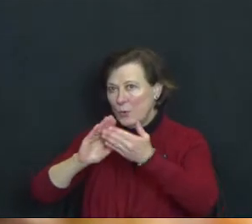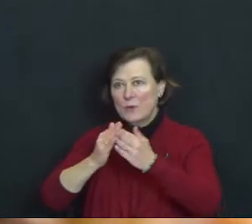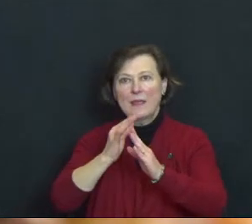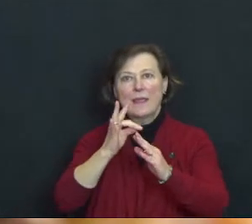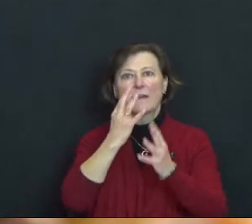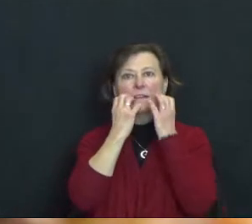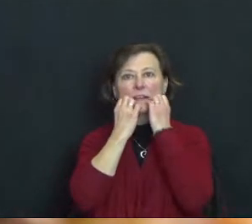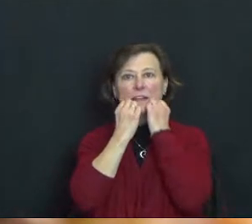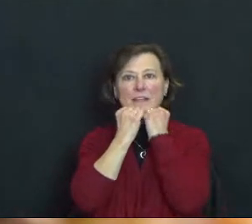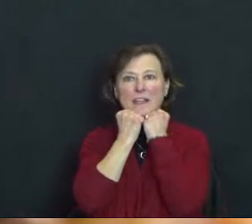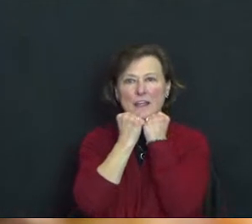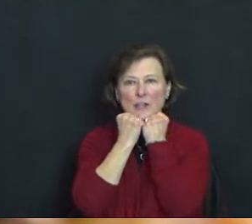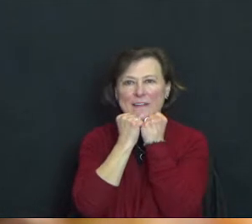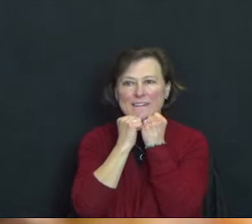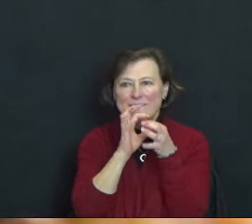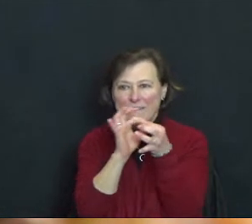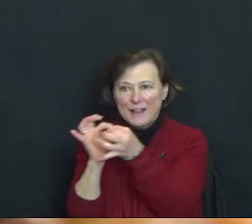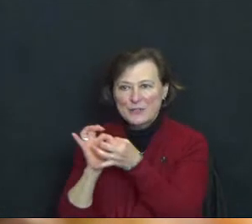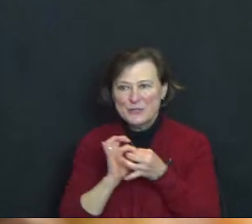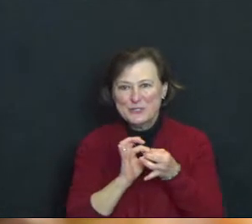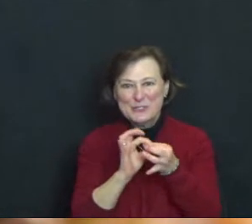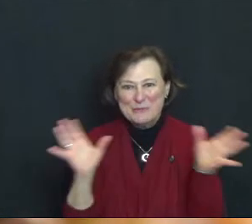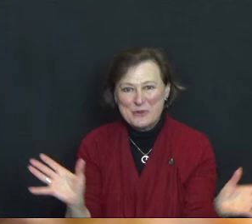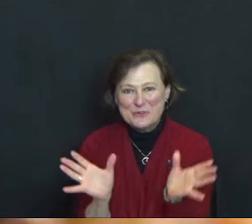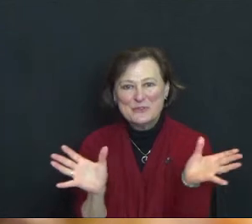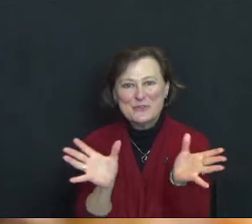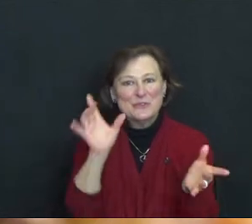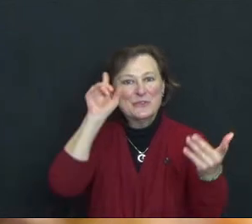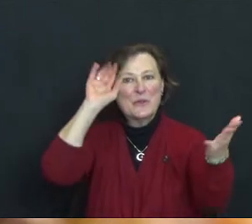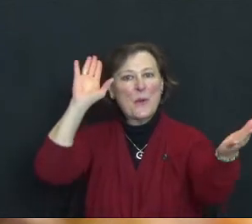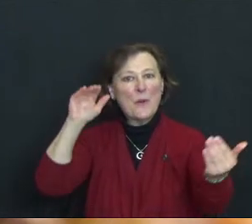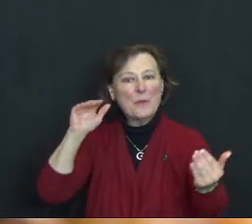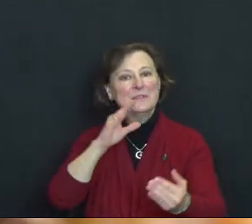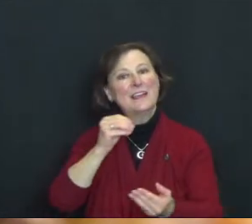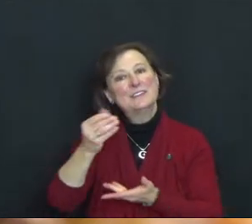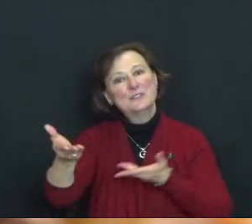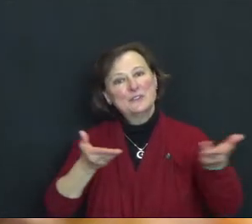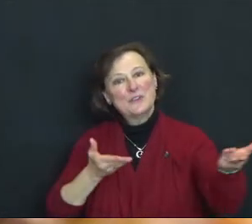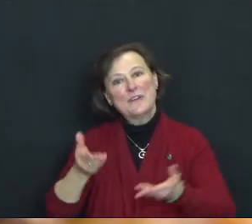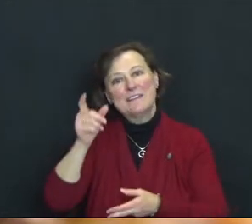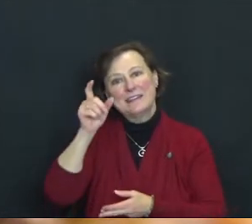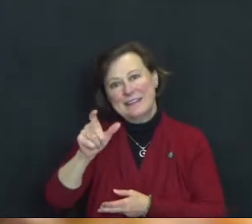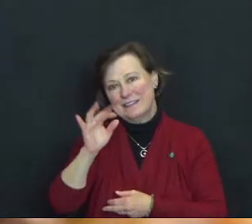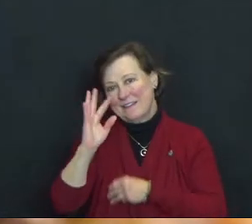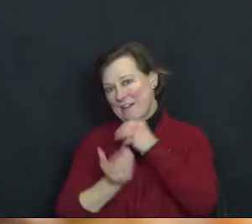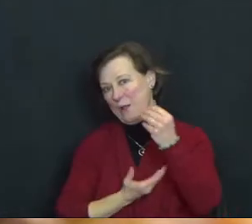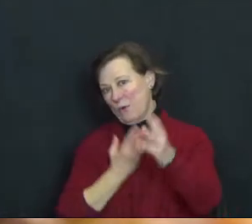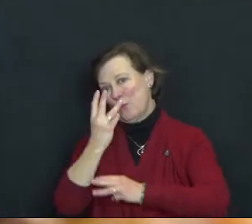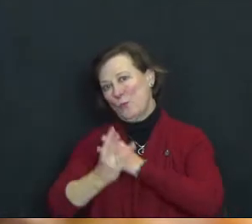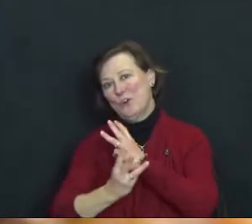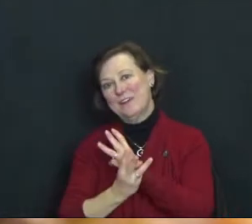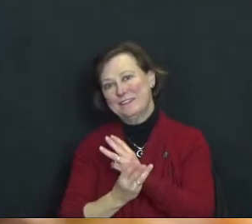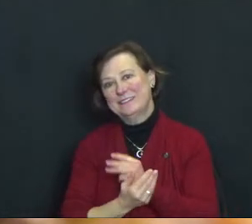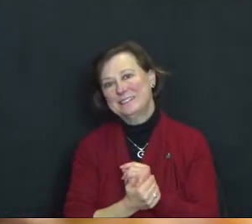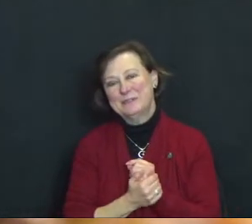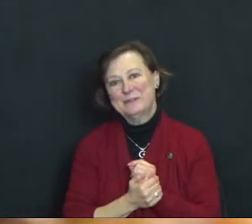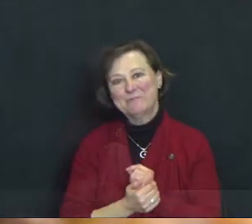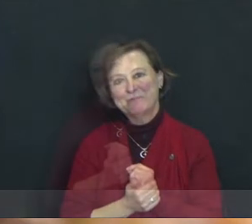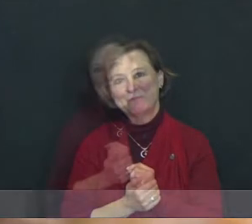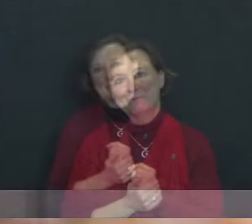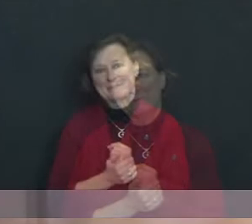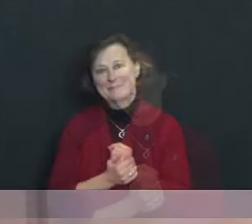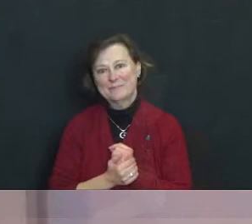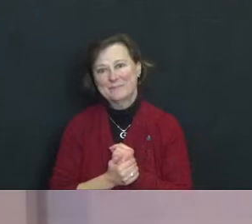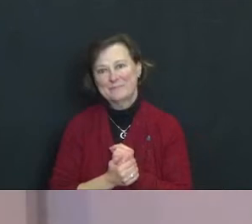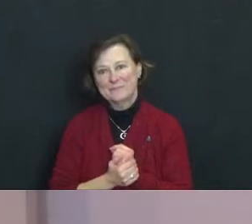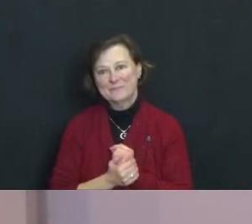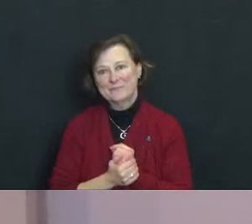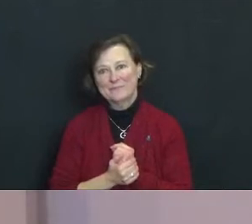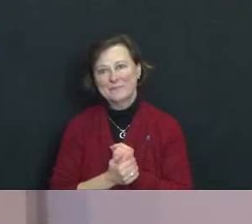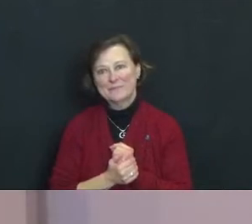caring fellowship, nurture the hopes, and serve the needs of our world